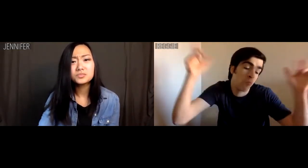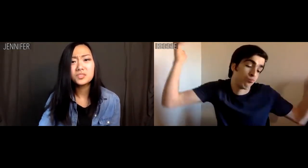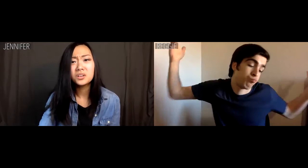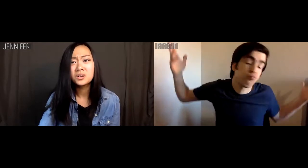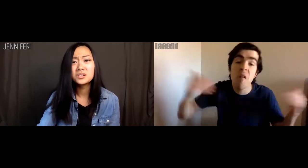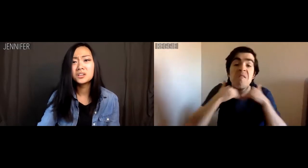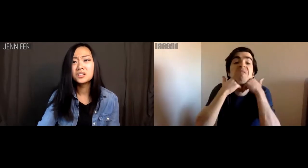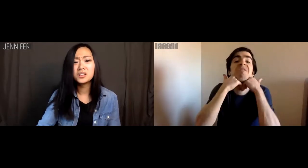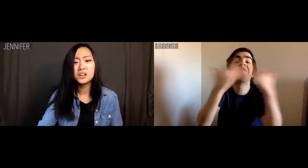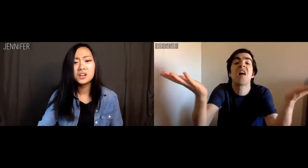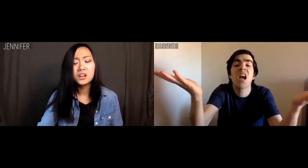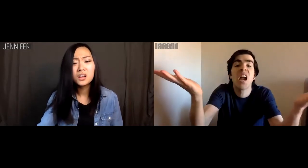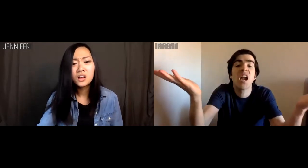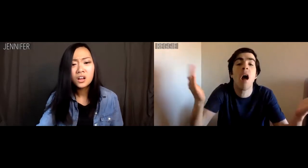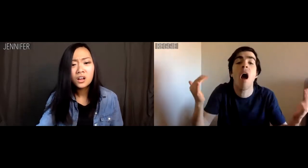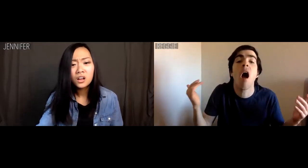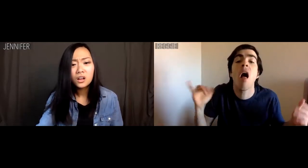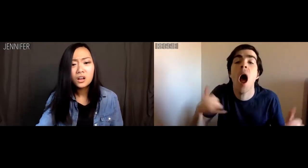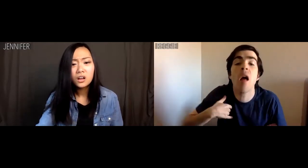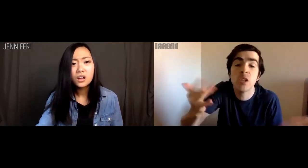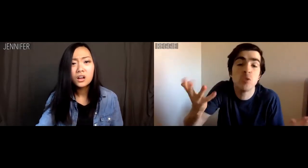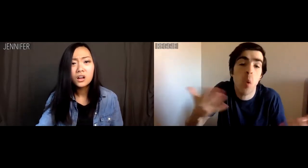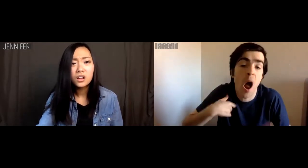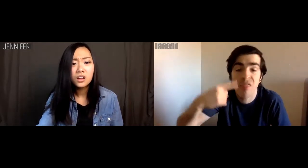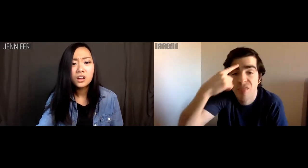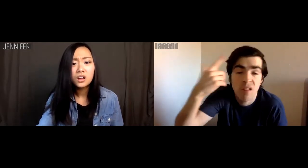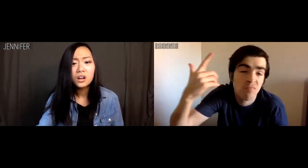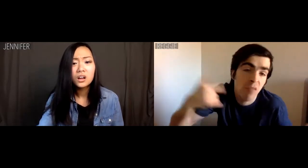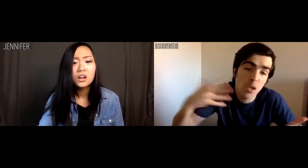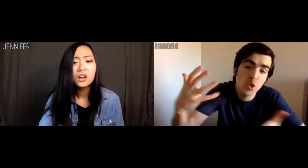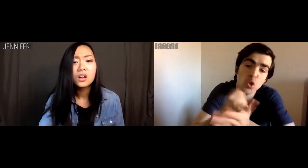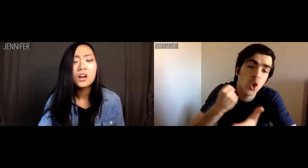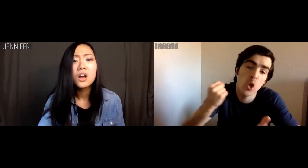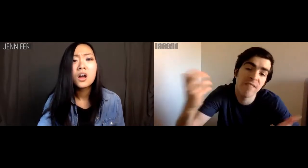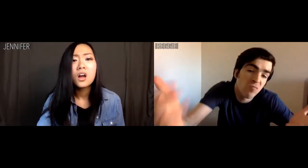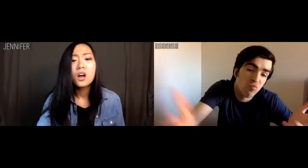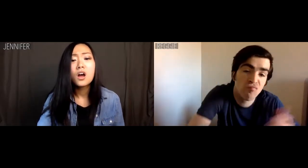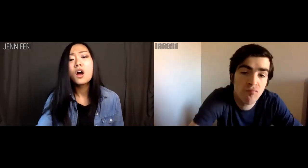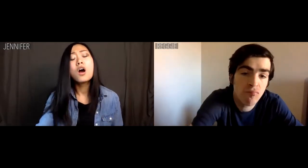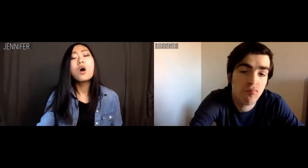but fuck it, that's what I think I deserve.